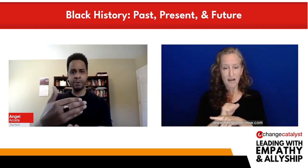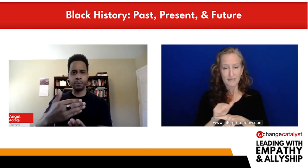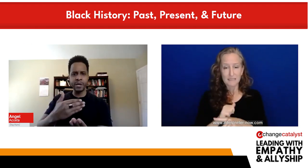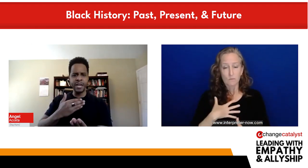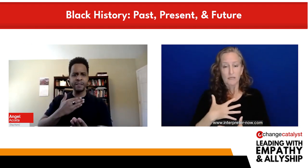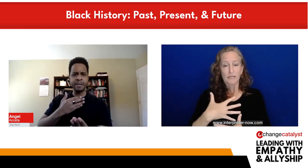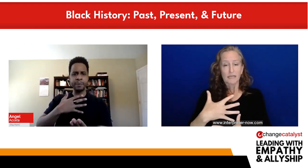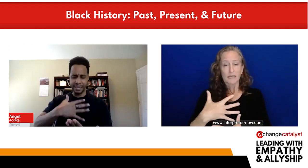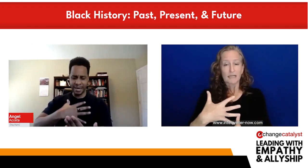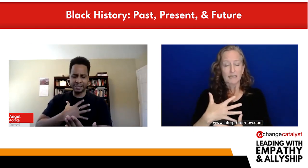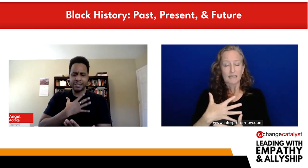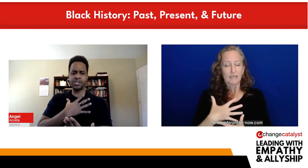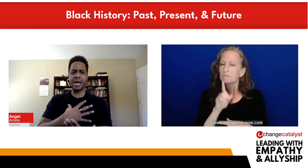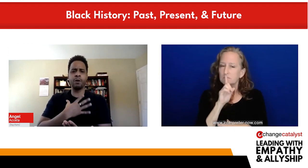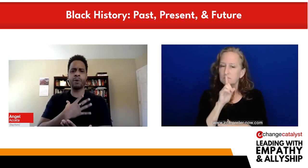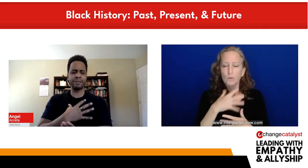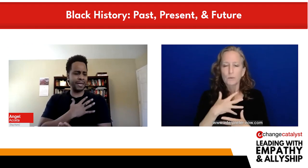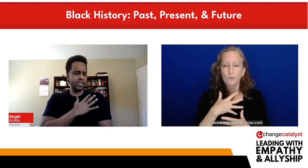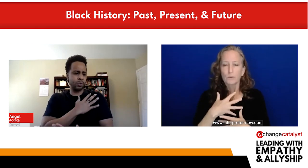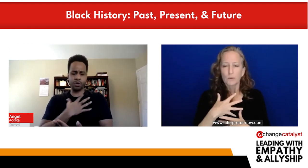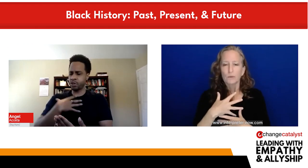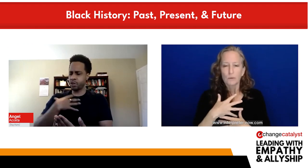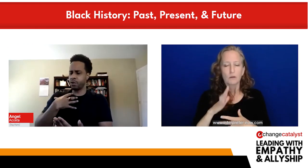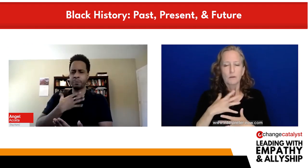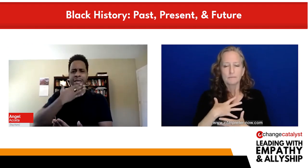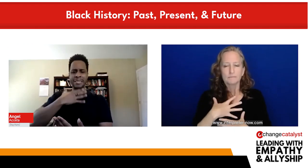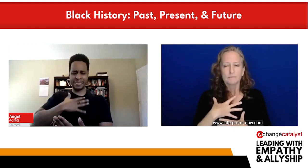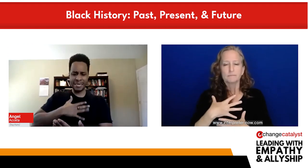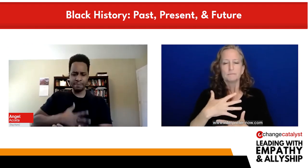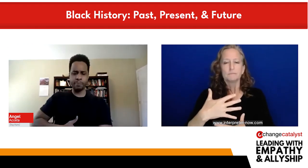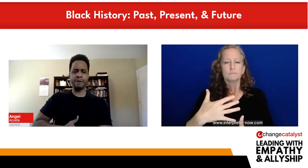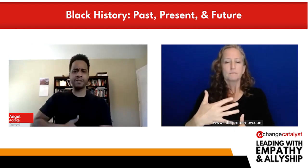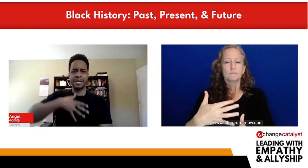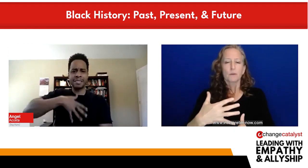and breathe deeply — not just shallow breaths, like into our shoulders, but deep breaths